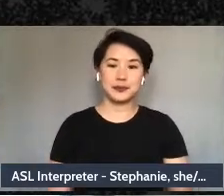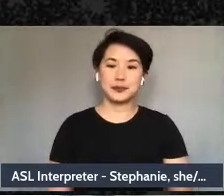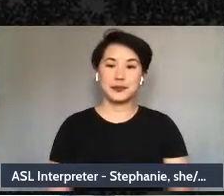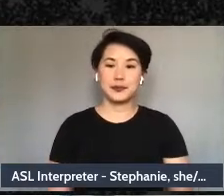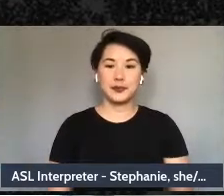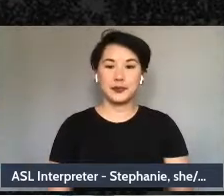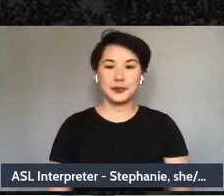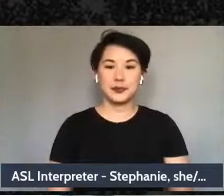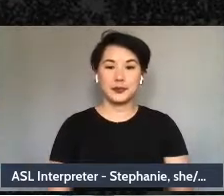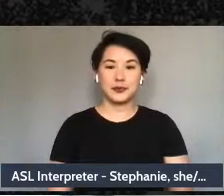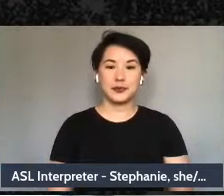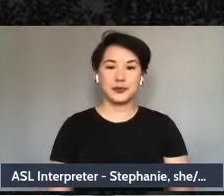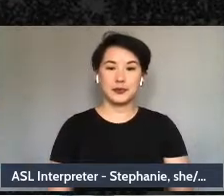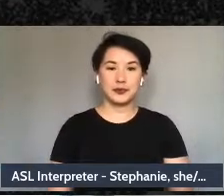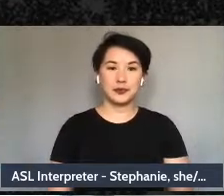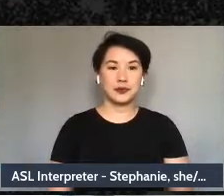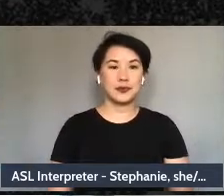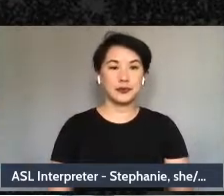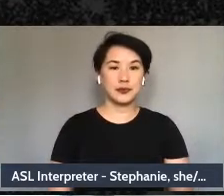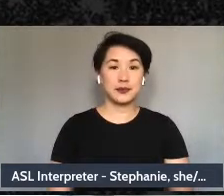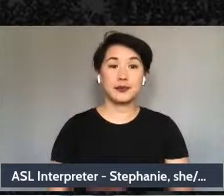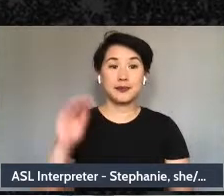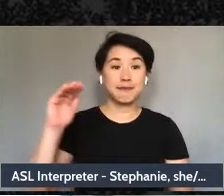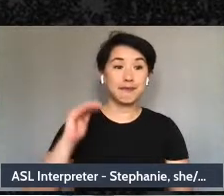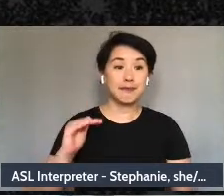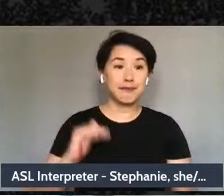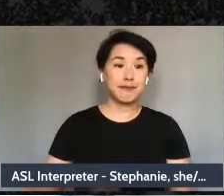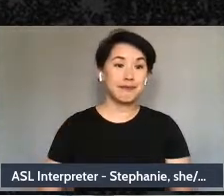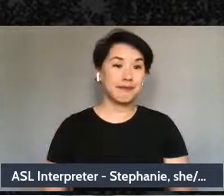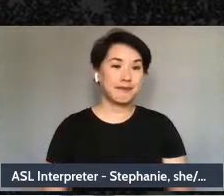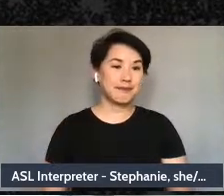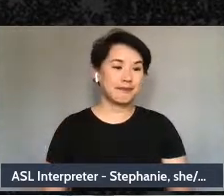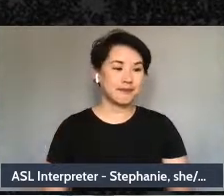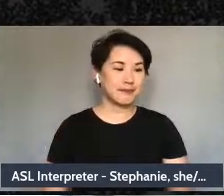And we can go to our next slide